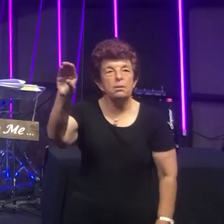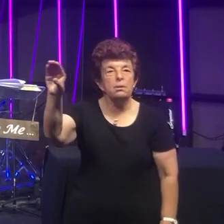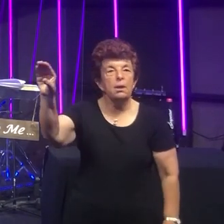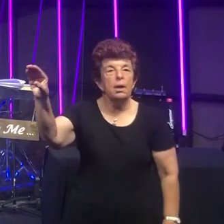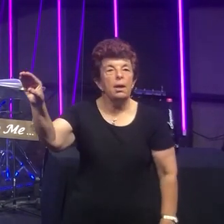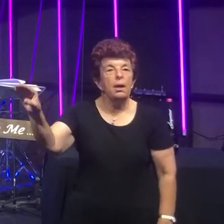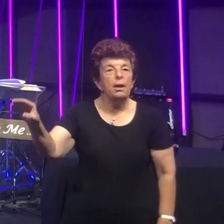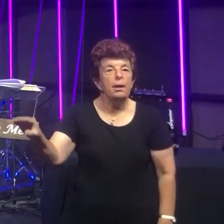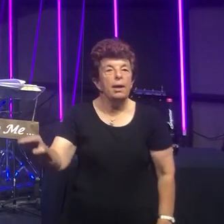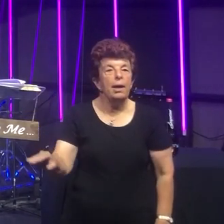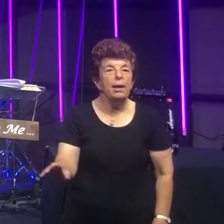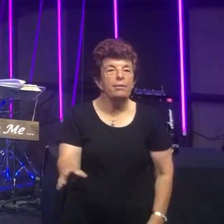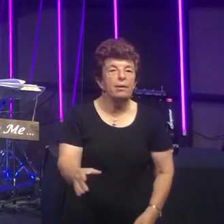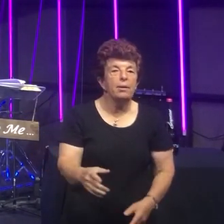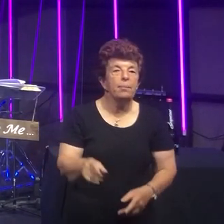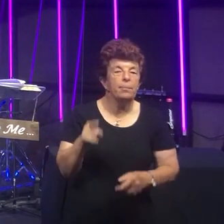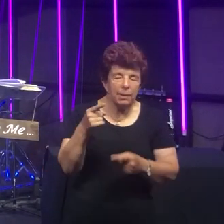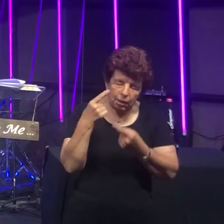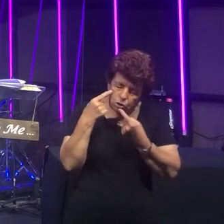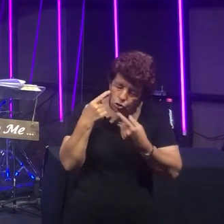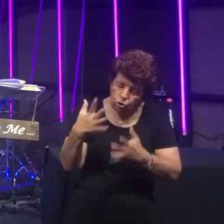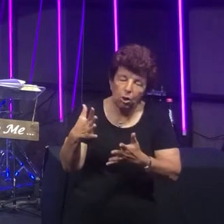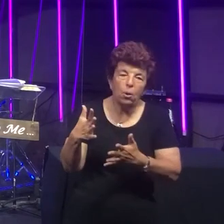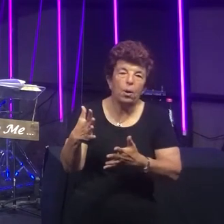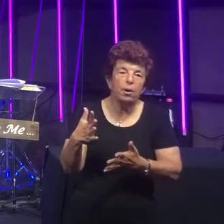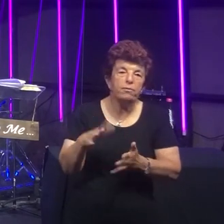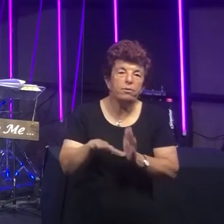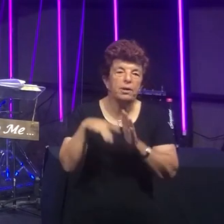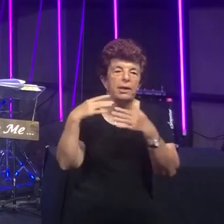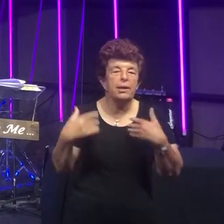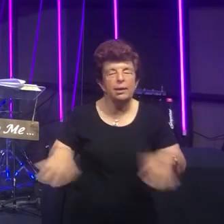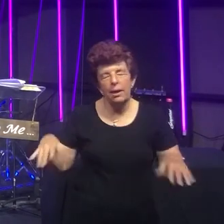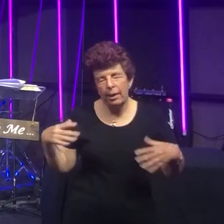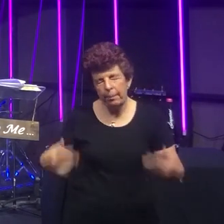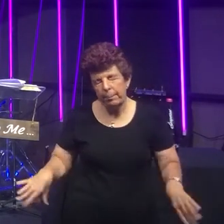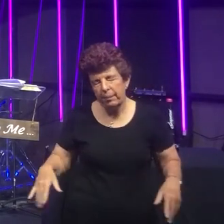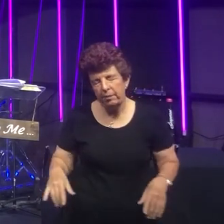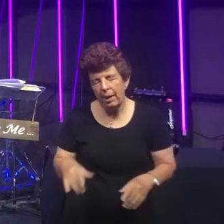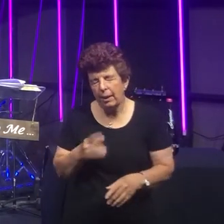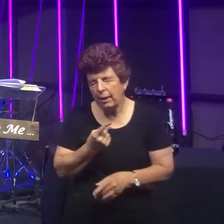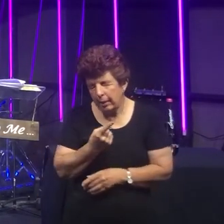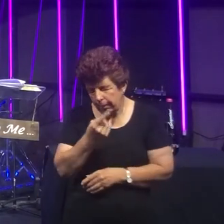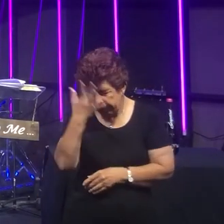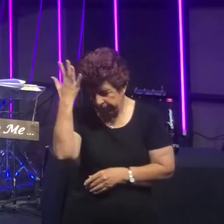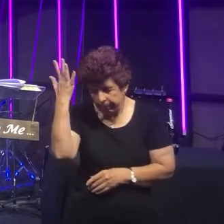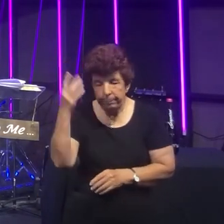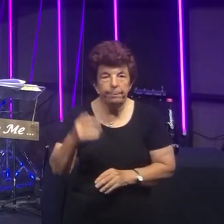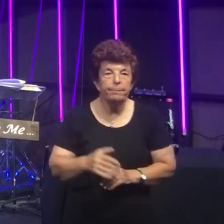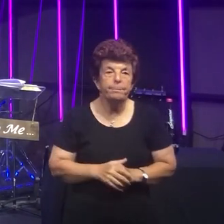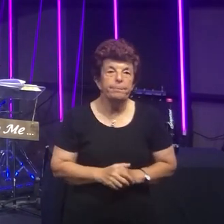The emblem of suffering and shame